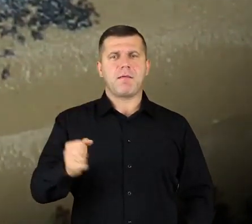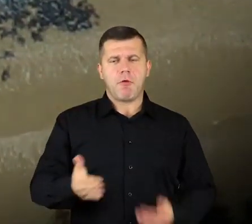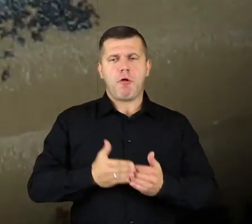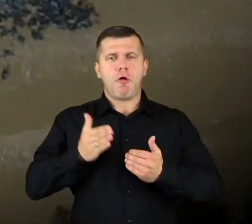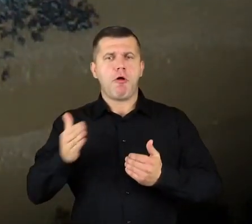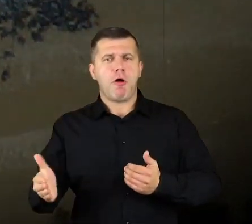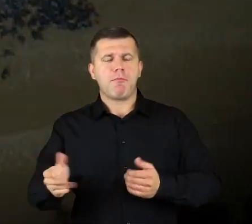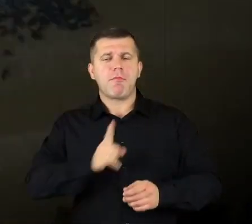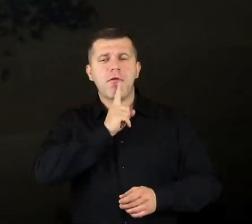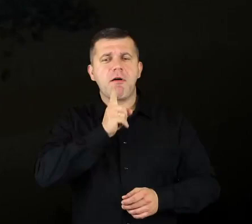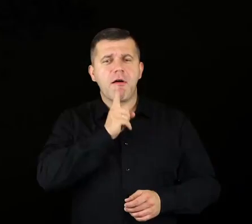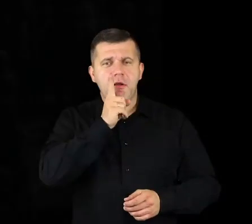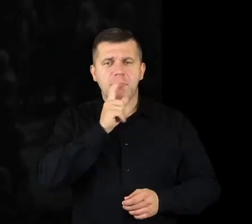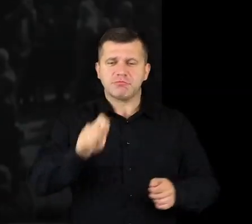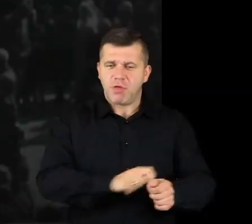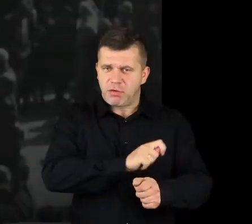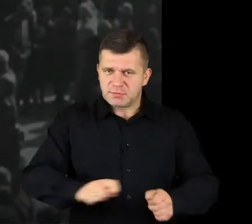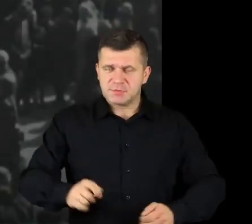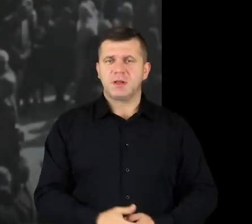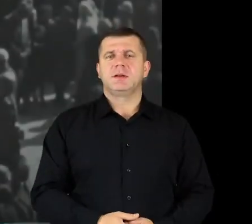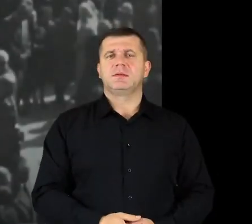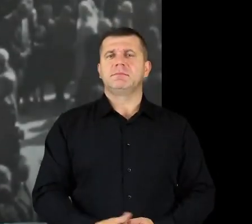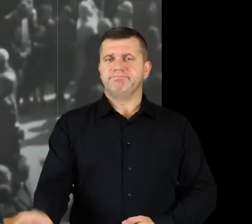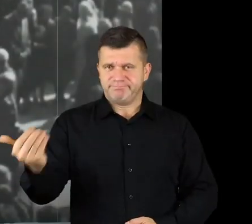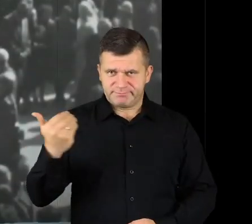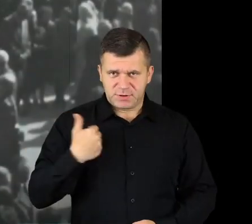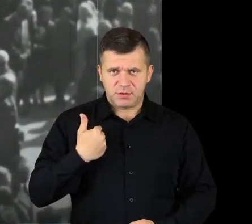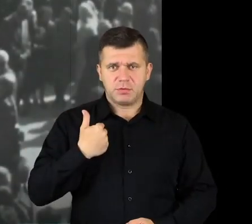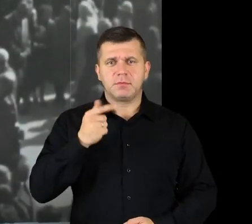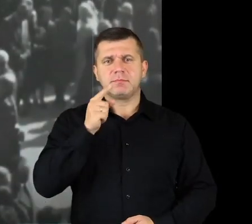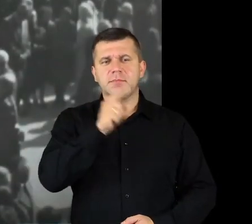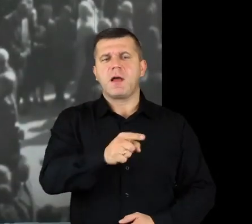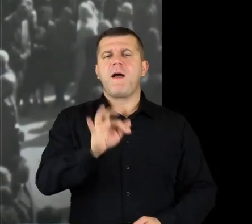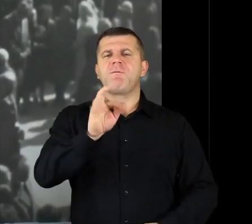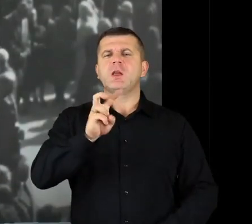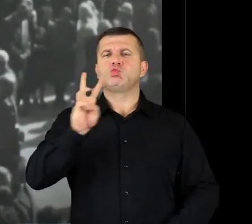But next to Christian practices, the rafters also engaged